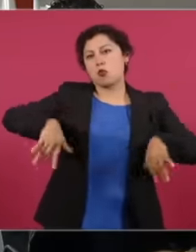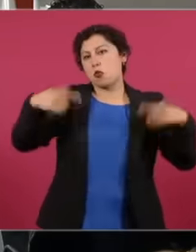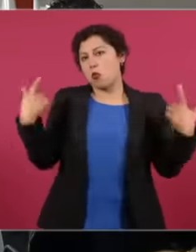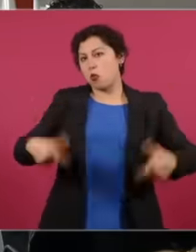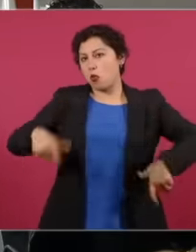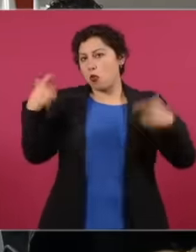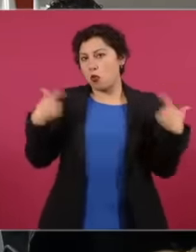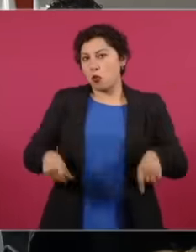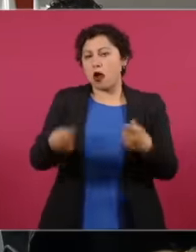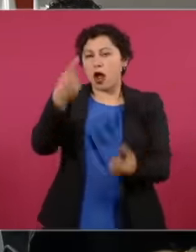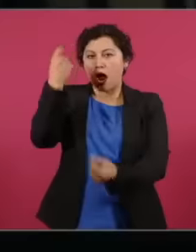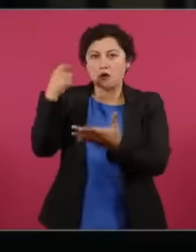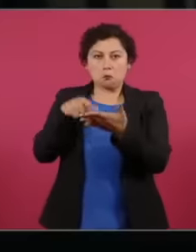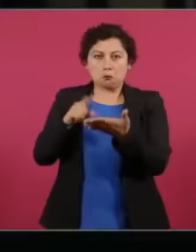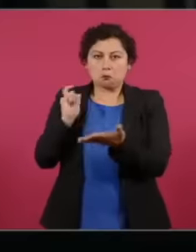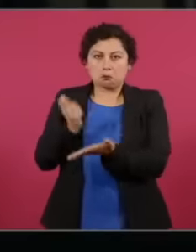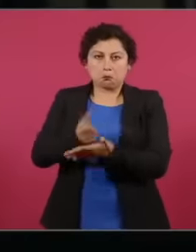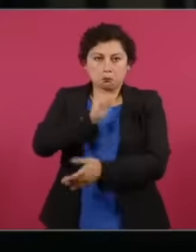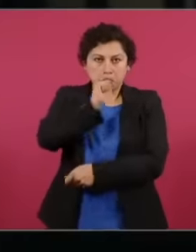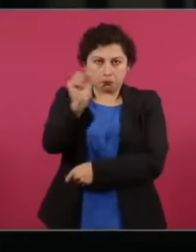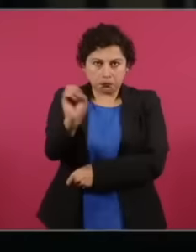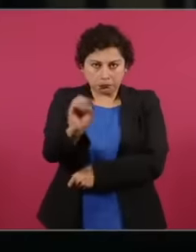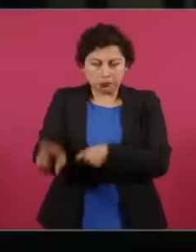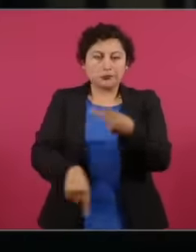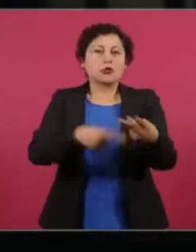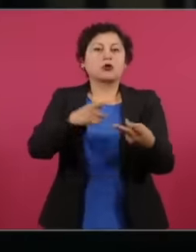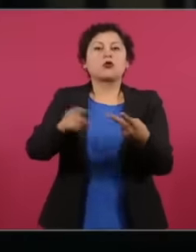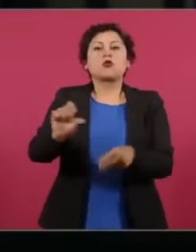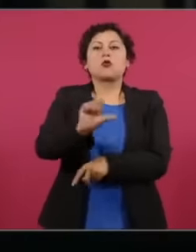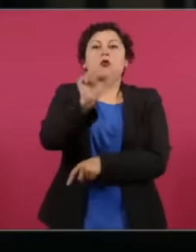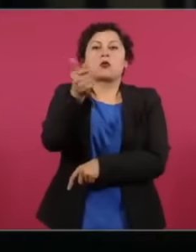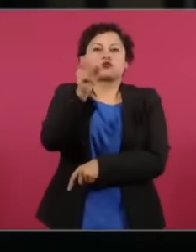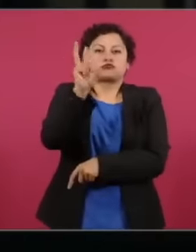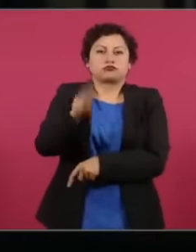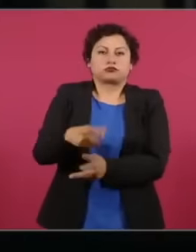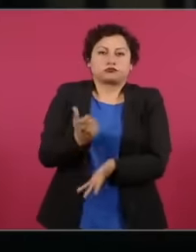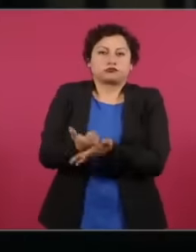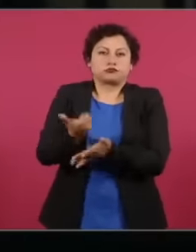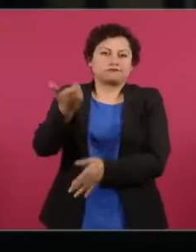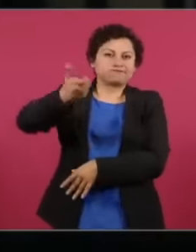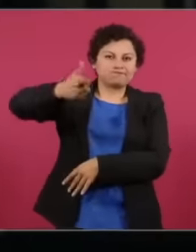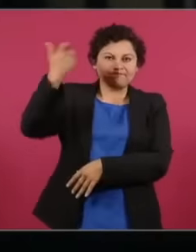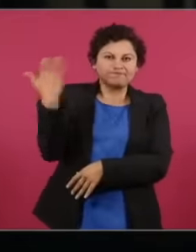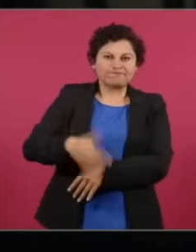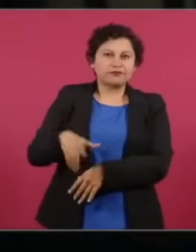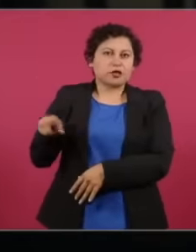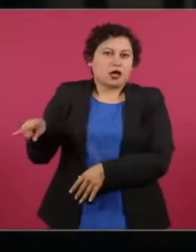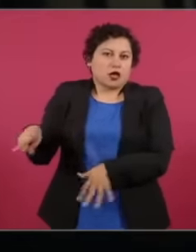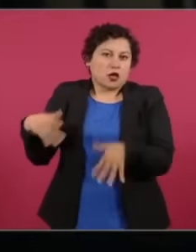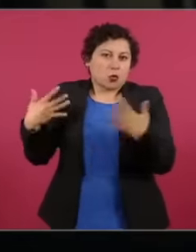others, well, well, prices are very much below what it costs now per square meter